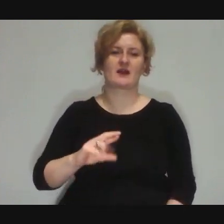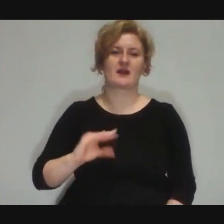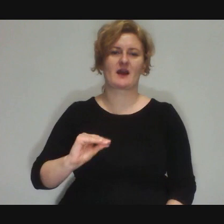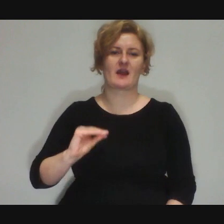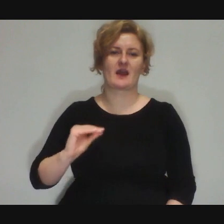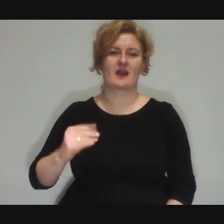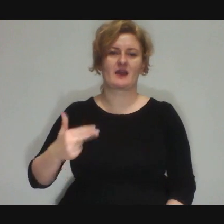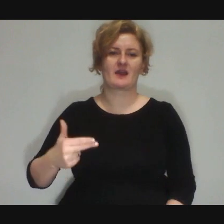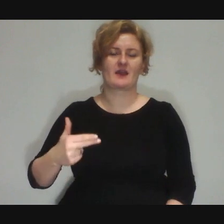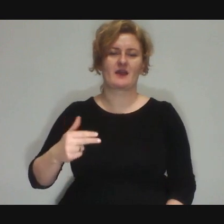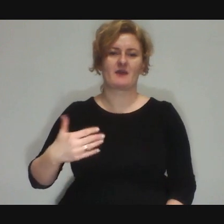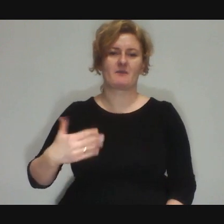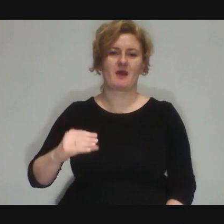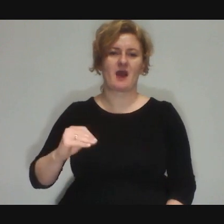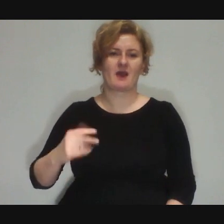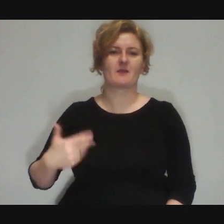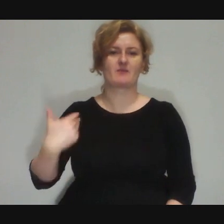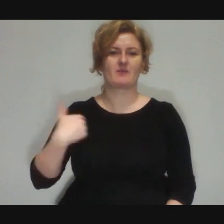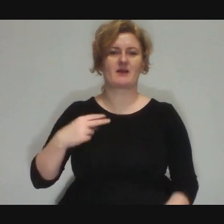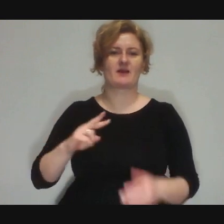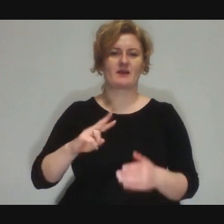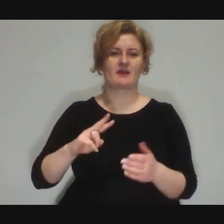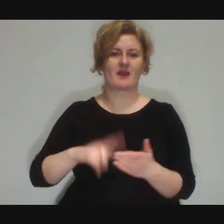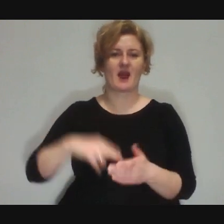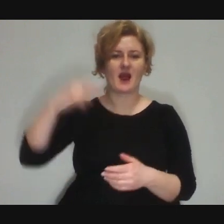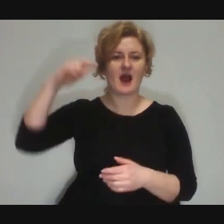which have been at the Carnival of Magicians many times...